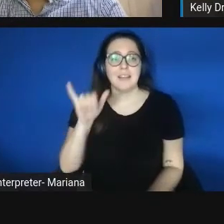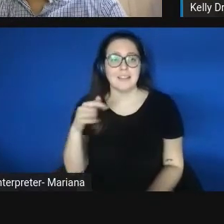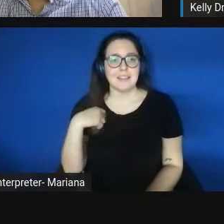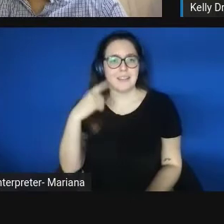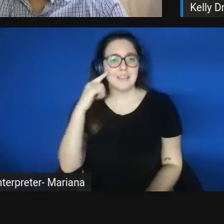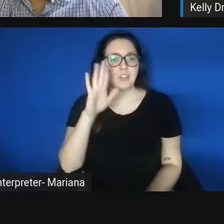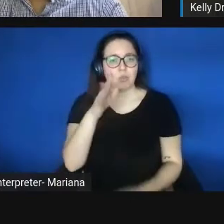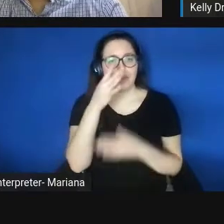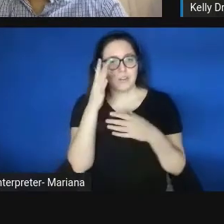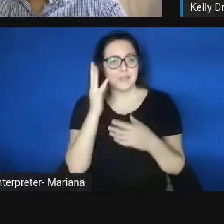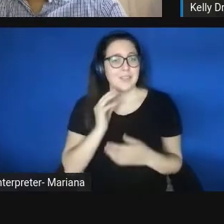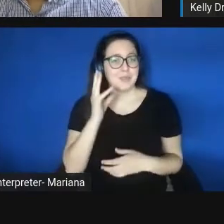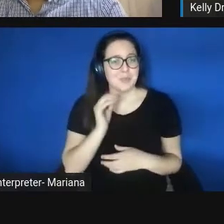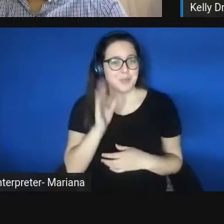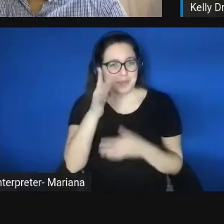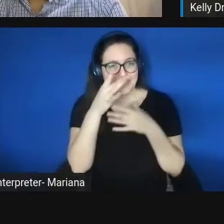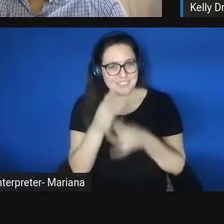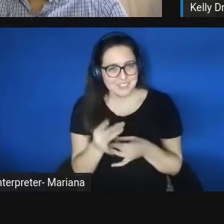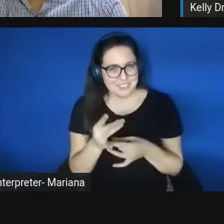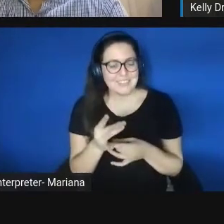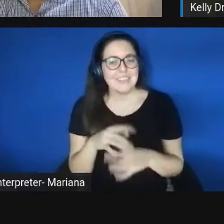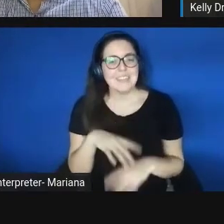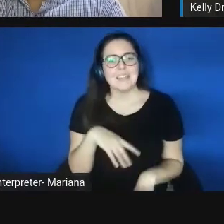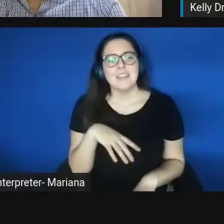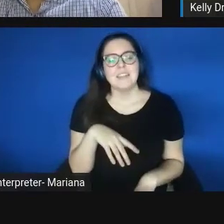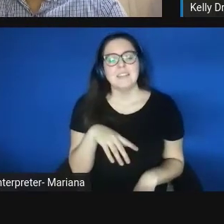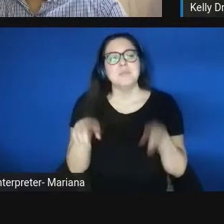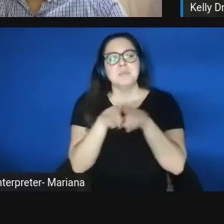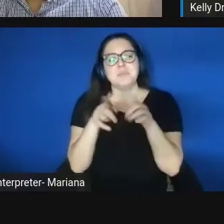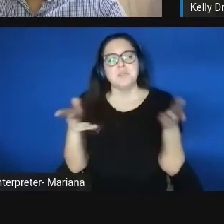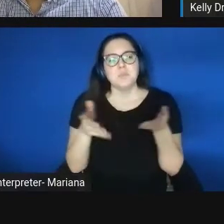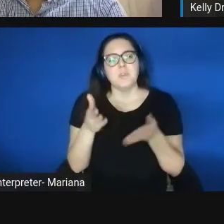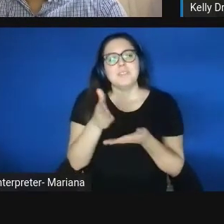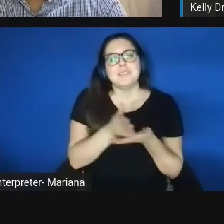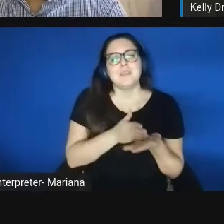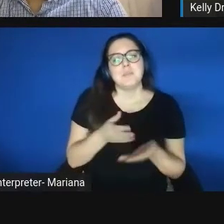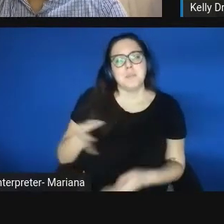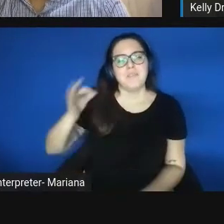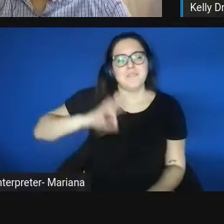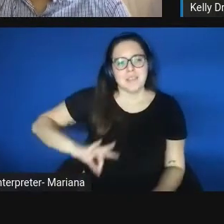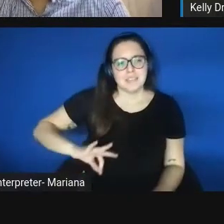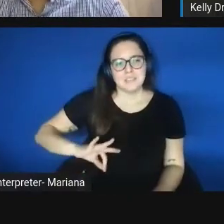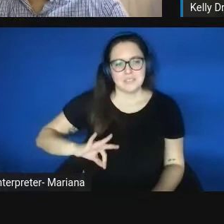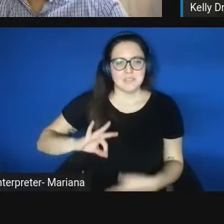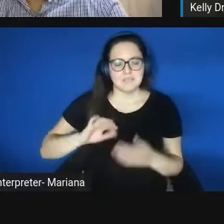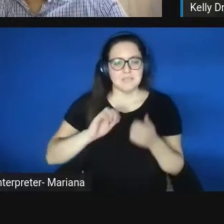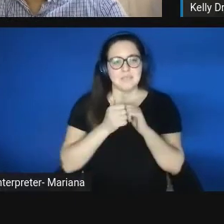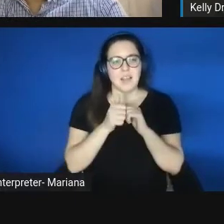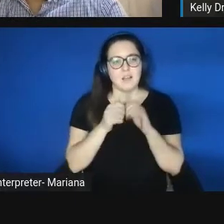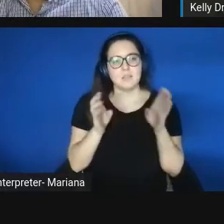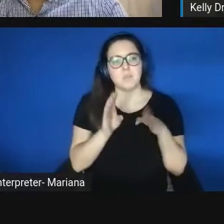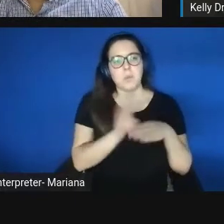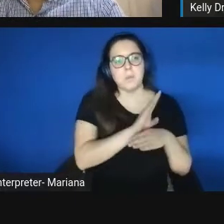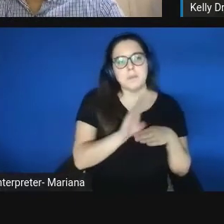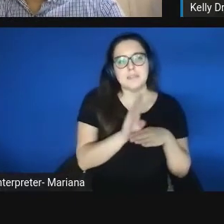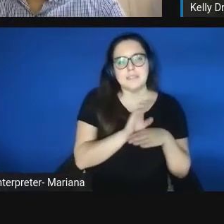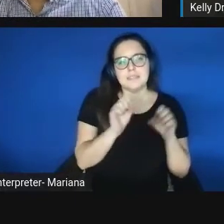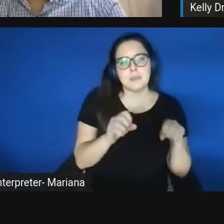But also, what do you think are some of the advantages that I can benefit and how, you know, the small businesses can benefit from building those partnerships?